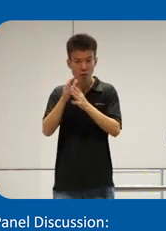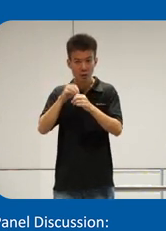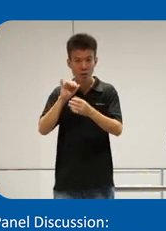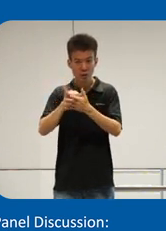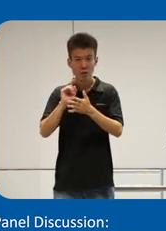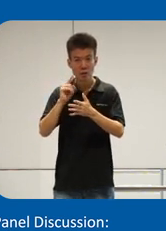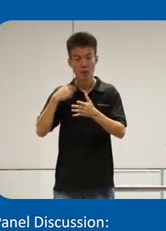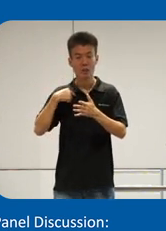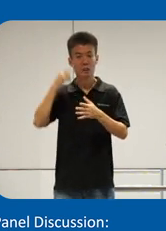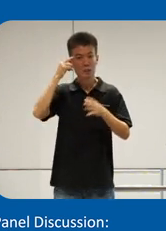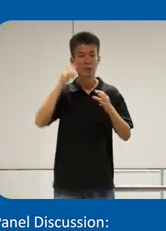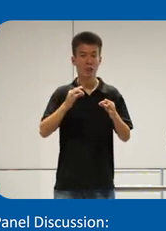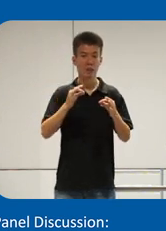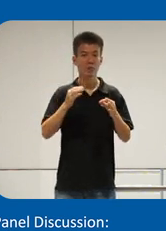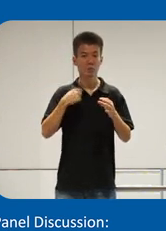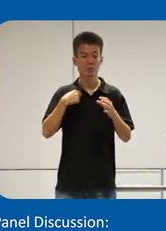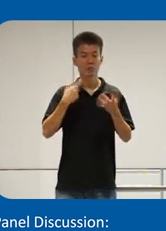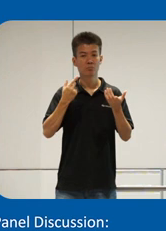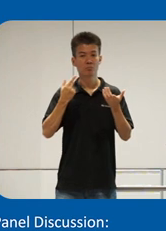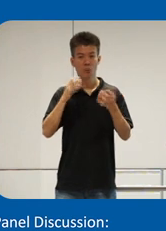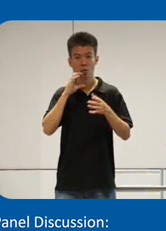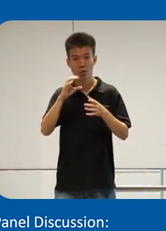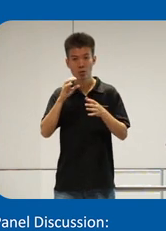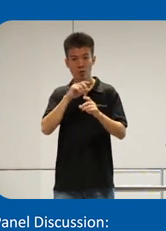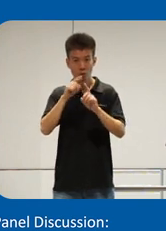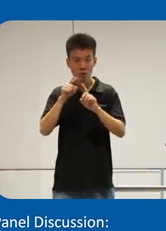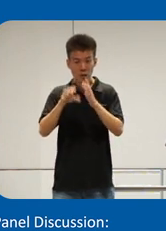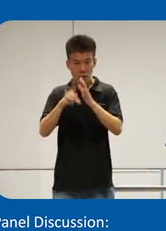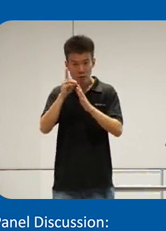I decided you know this is this is my calling when I'm you know discovering my purpose at at